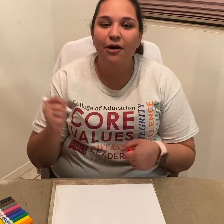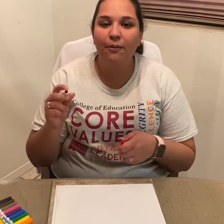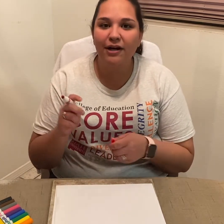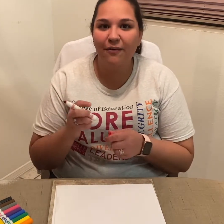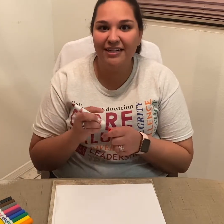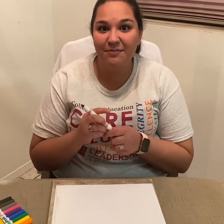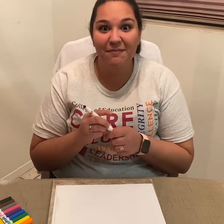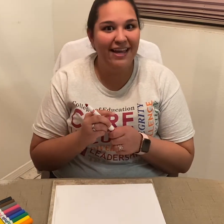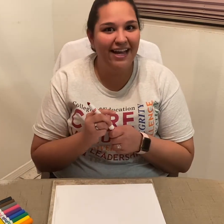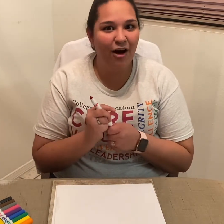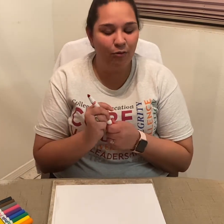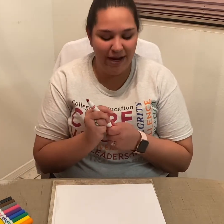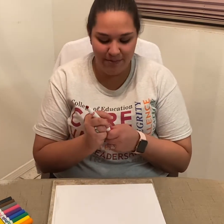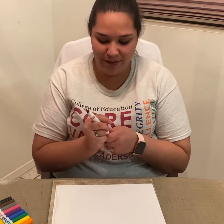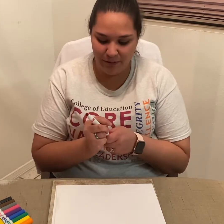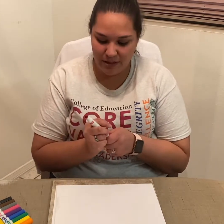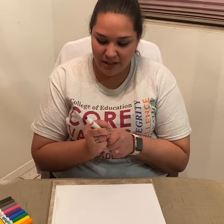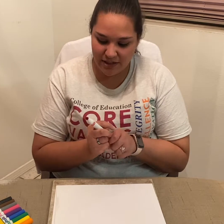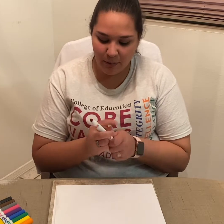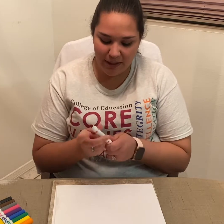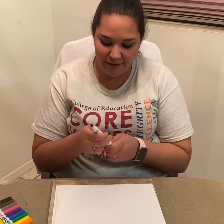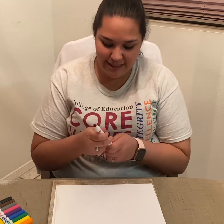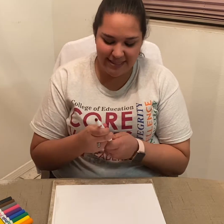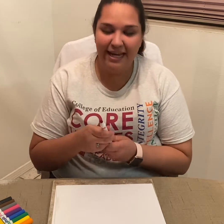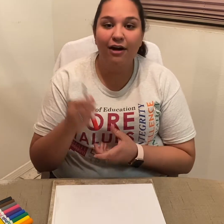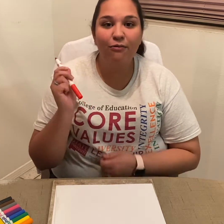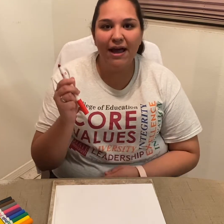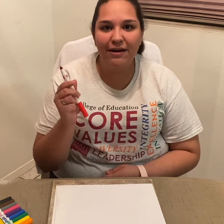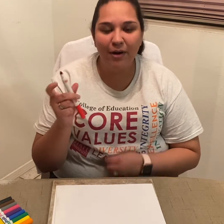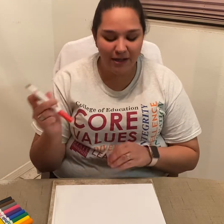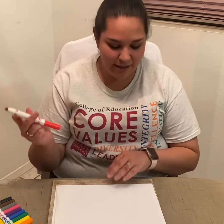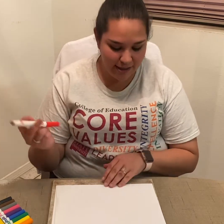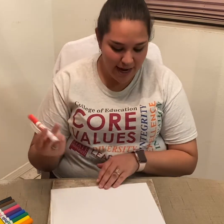we're going to be making a rainbow. So, we're going to take a red marker